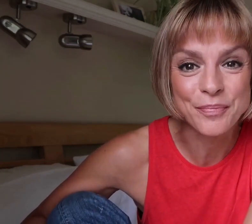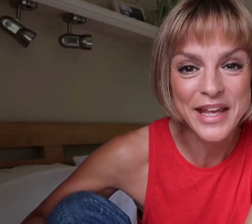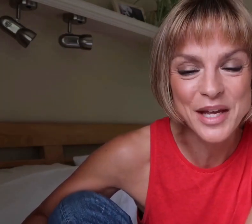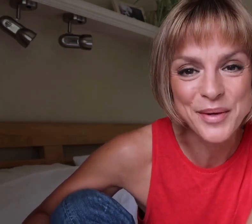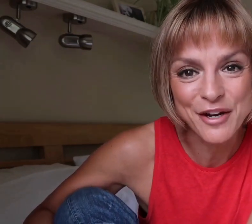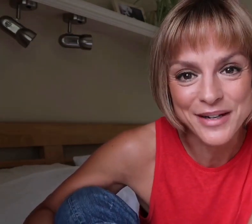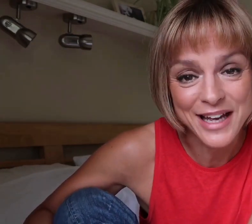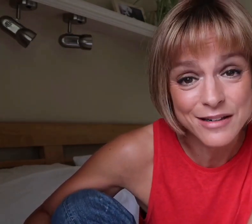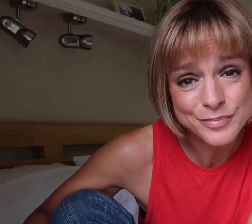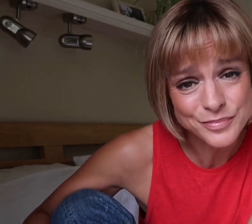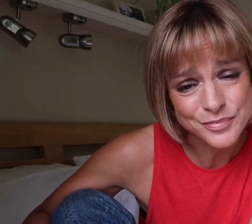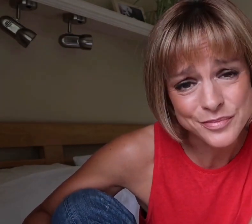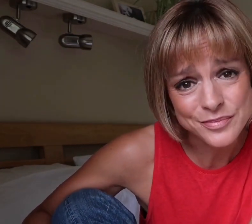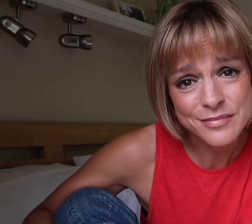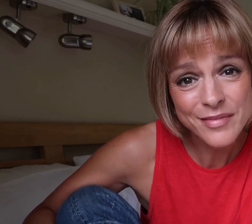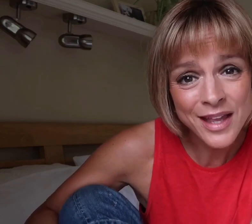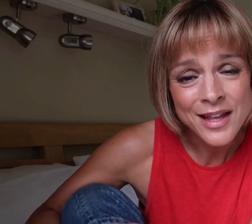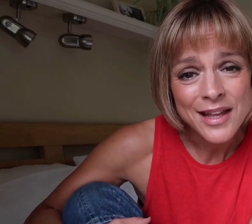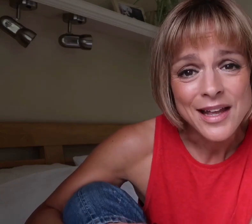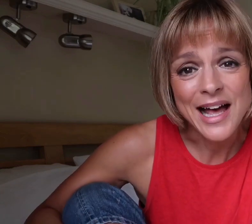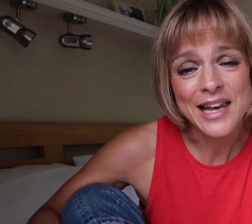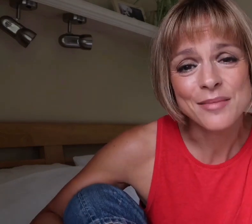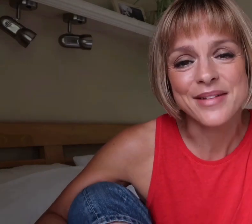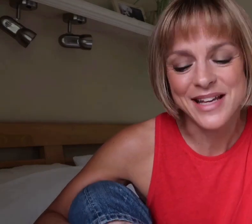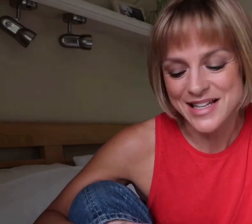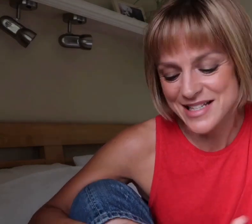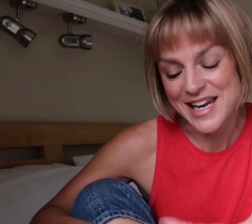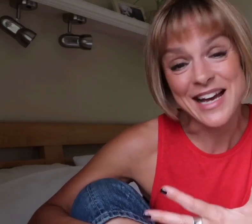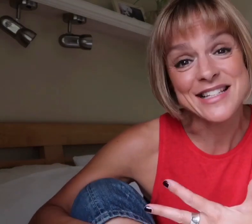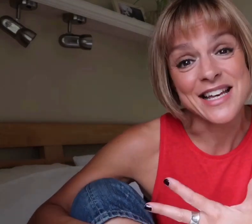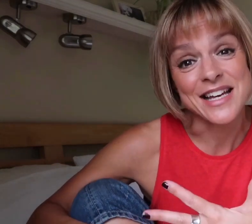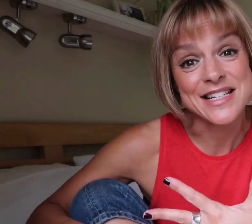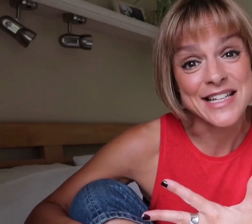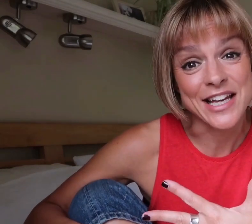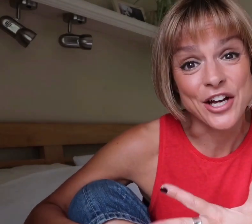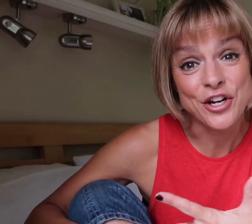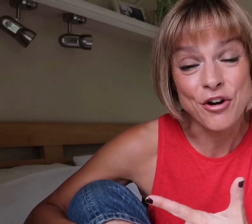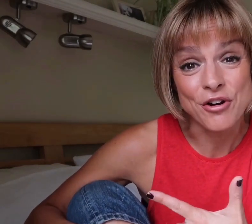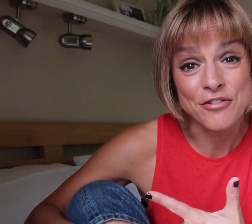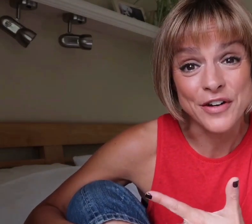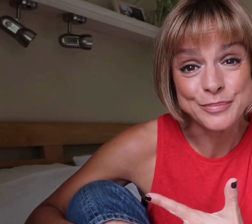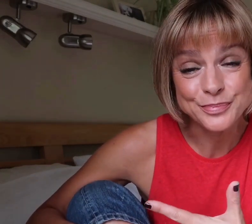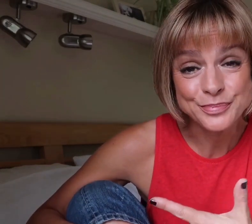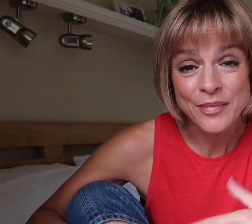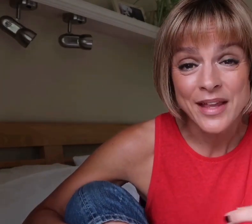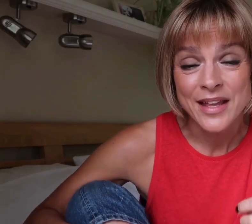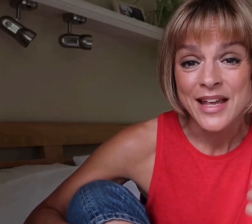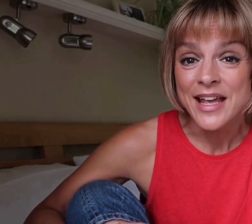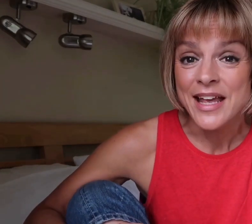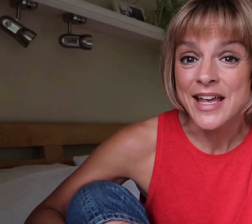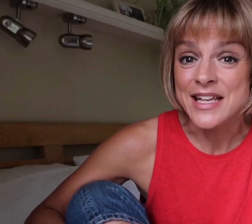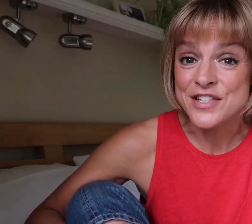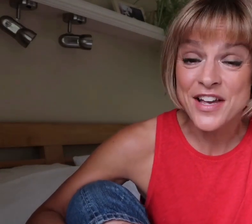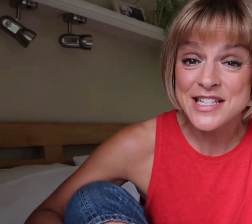'Here We Go Again'. Alim is an actor, a singer, a choreographer his first